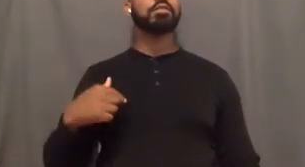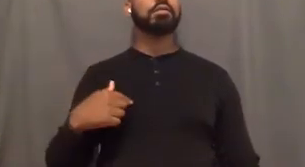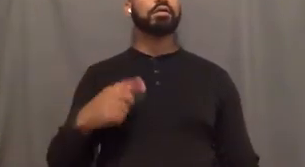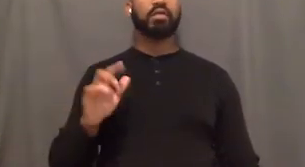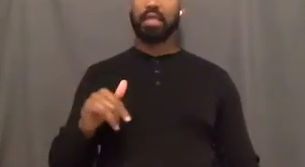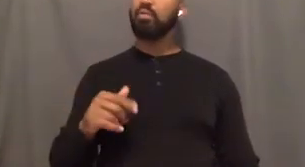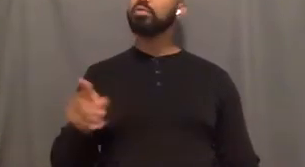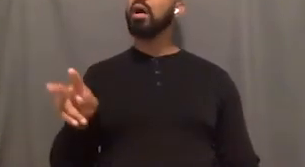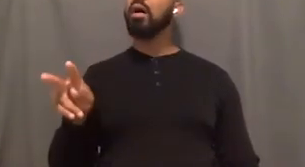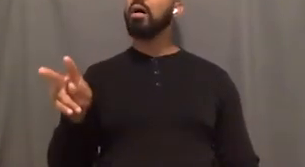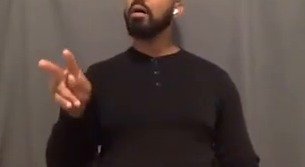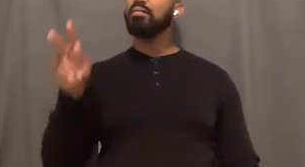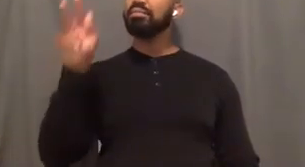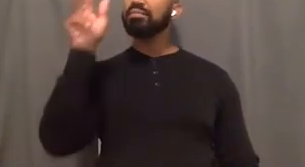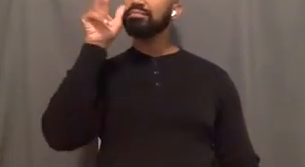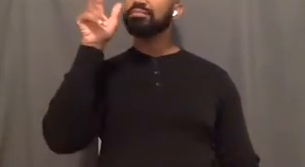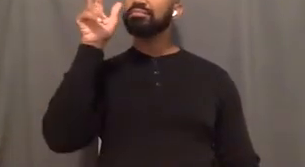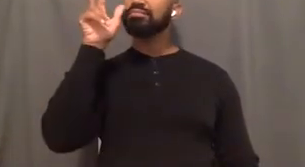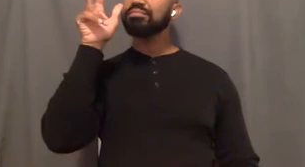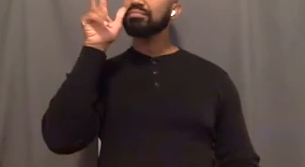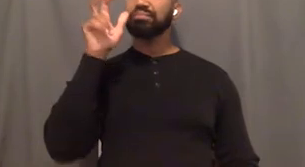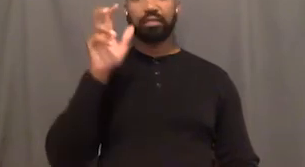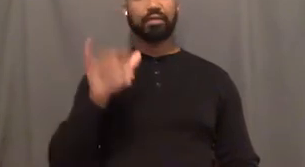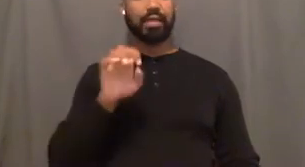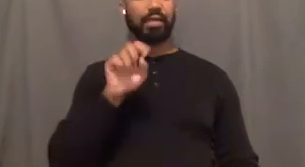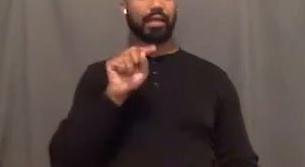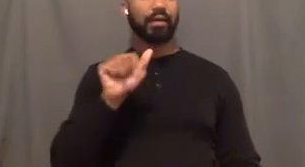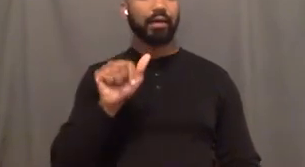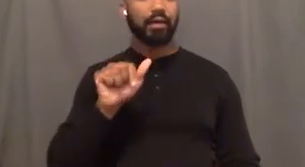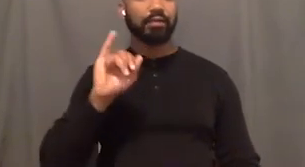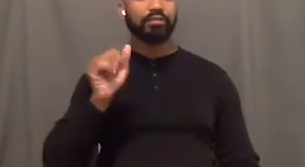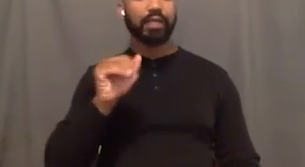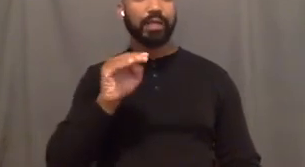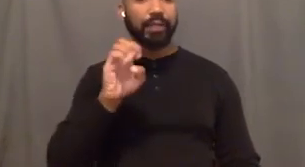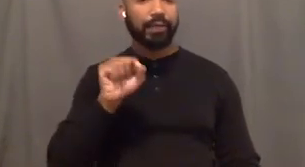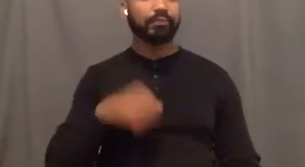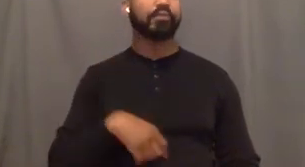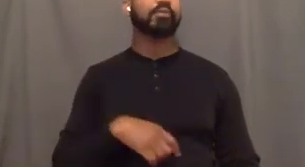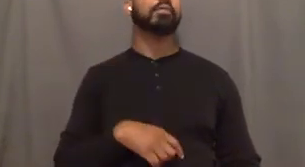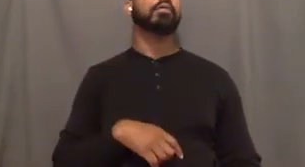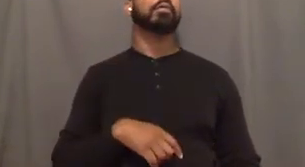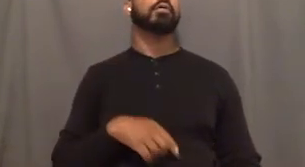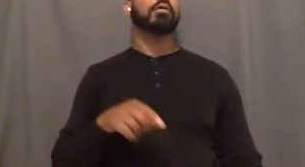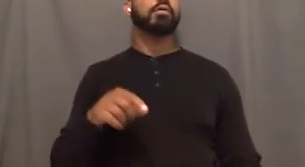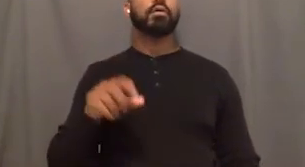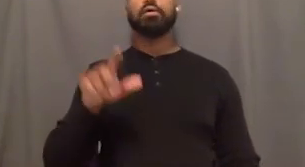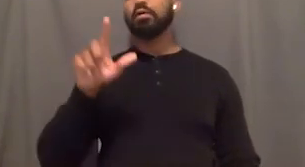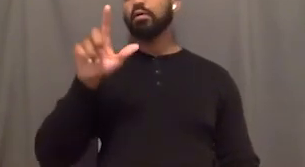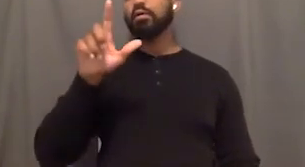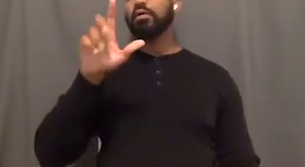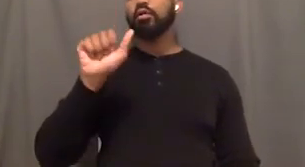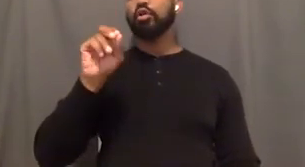some we used to listen to a lotta Etta James and she has a song like Lou Rawls and things like that.